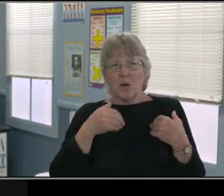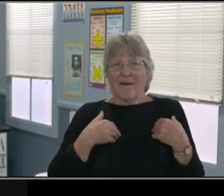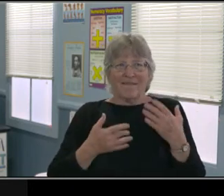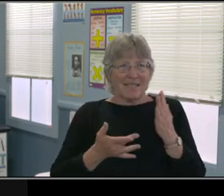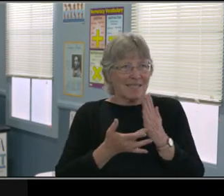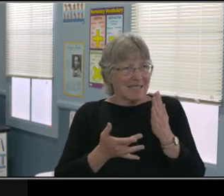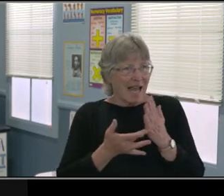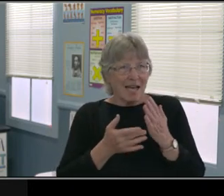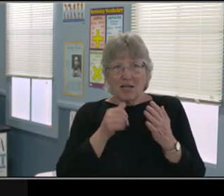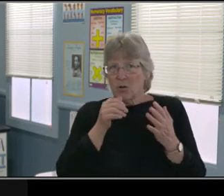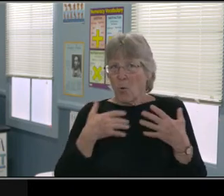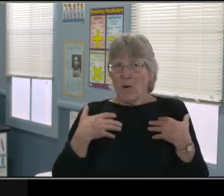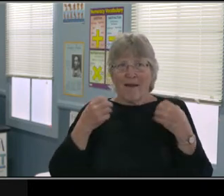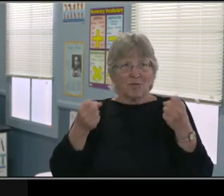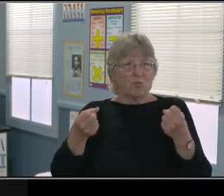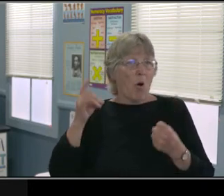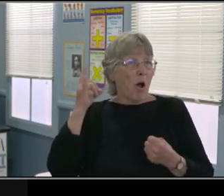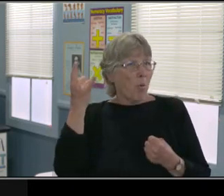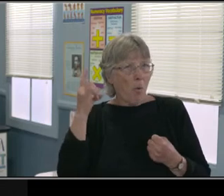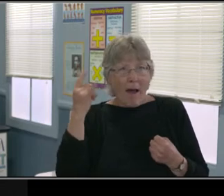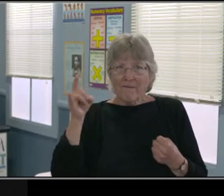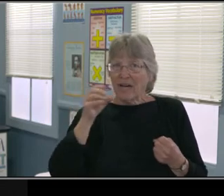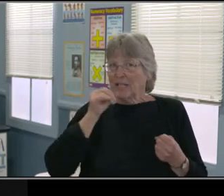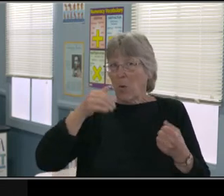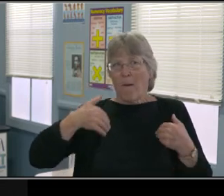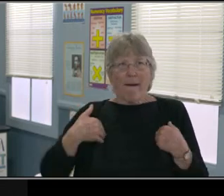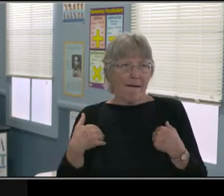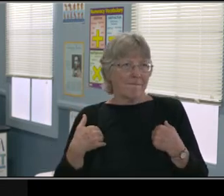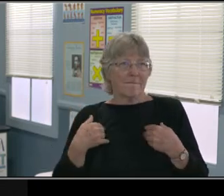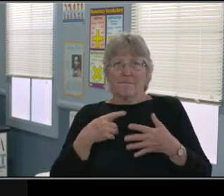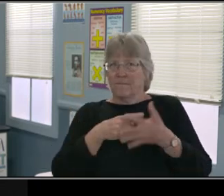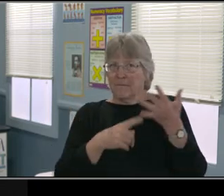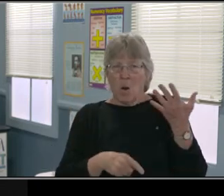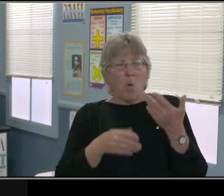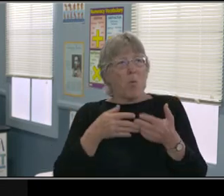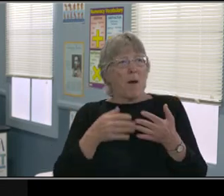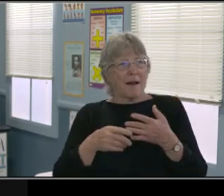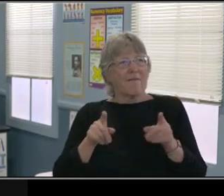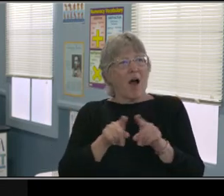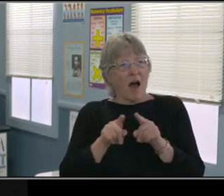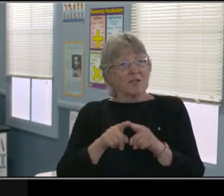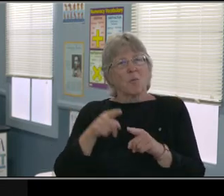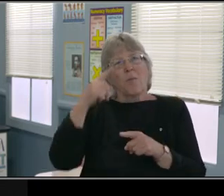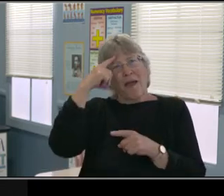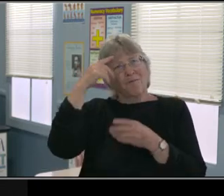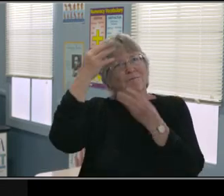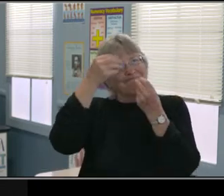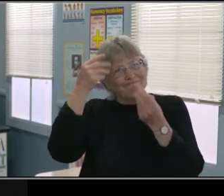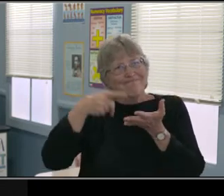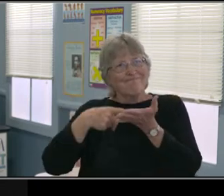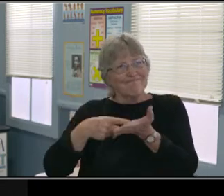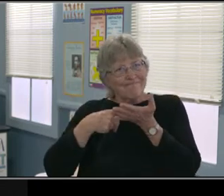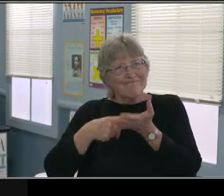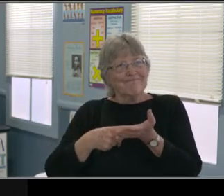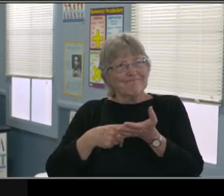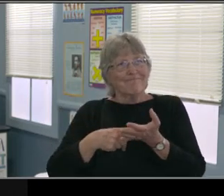for different students. And I'm not saying that we just say, "Oh there's too much work. Let's just give them half the work or a quarter of the work."